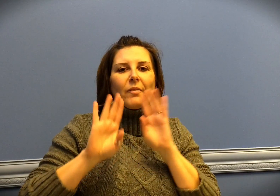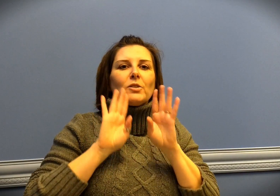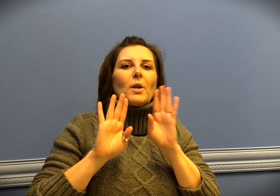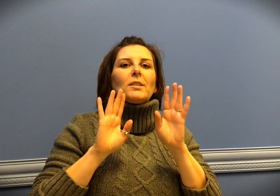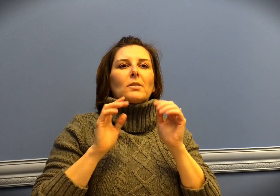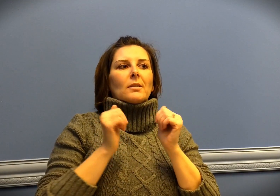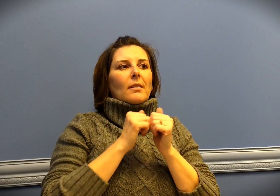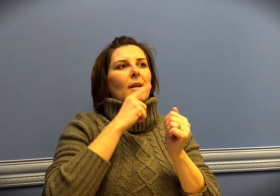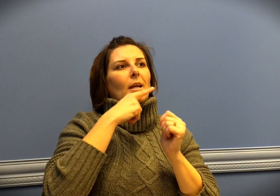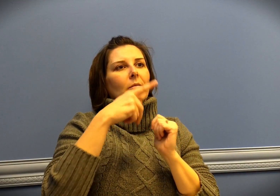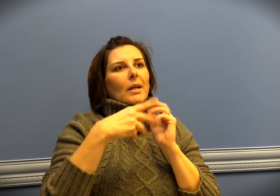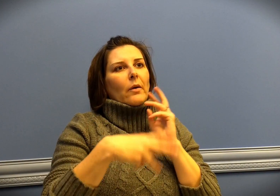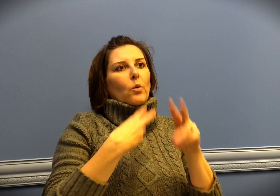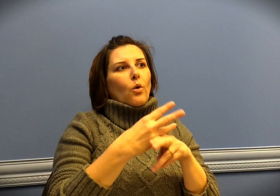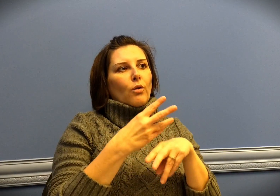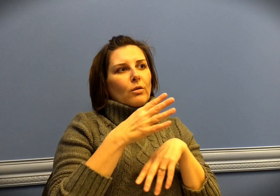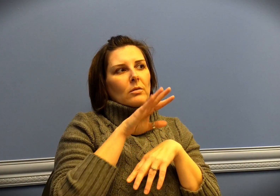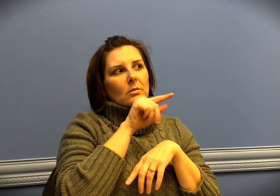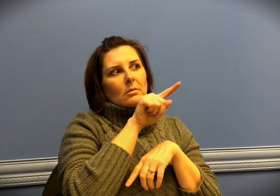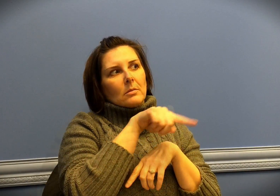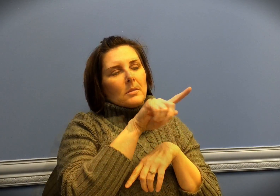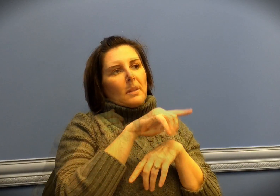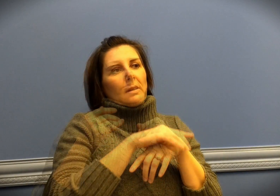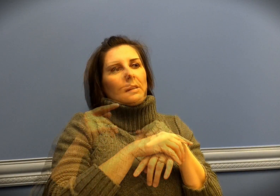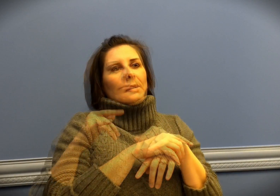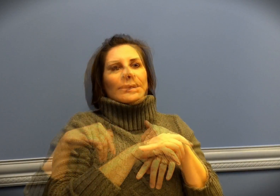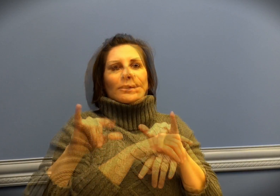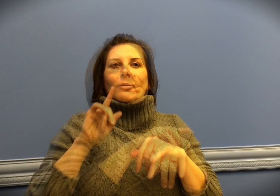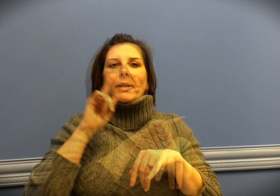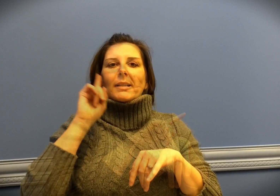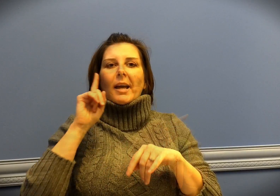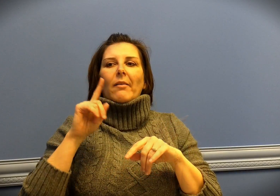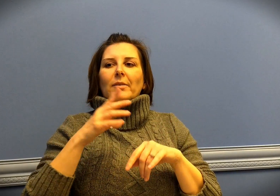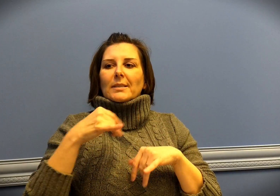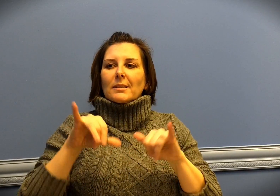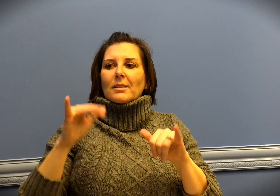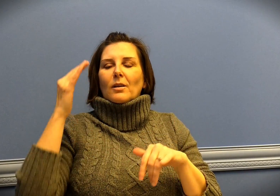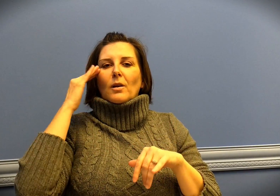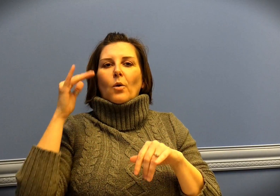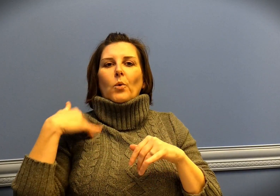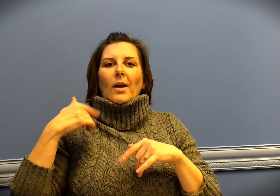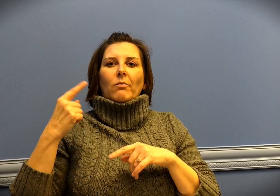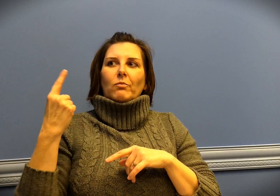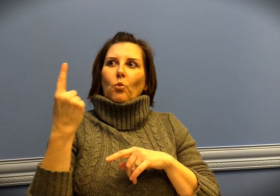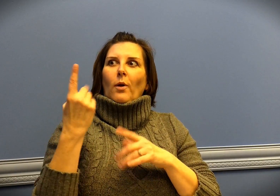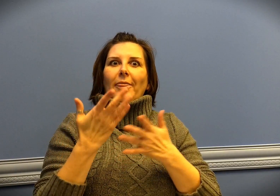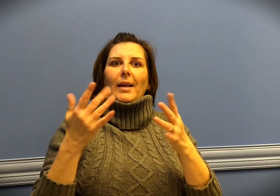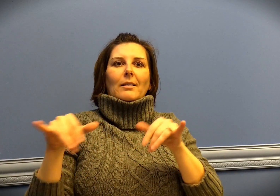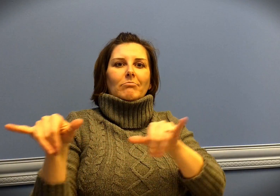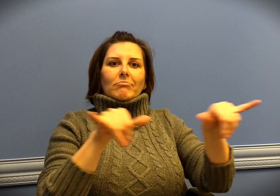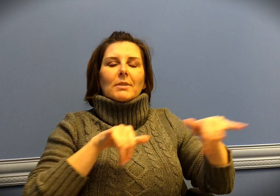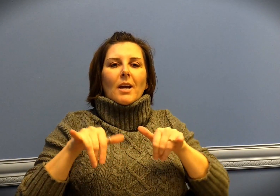have gone through similar frustrations in the hearing world. We're all deaf and even though we have different backgrounds,